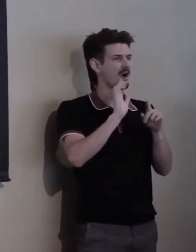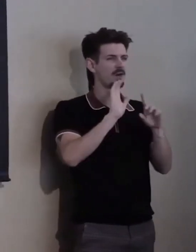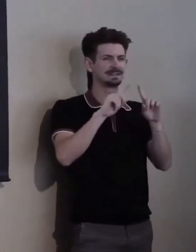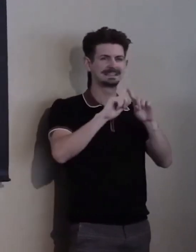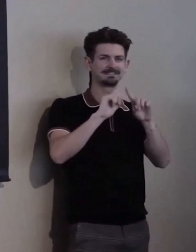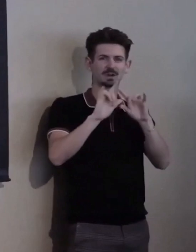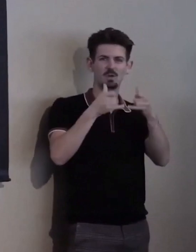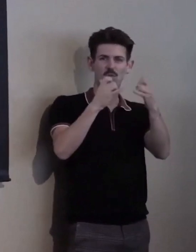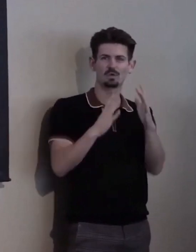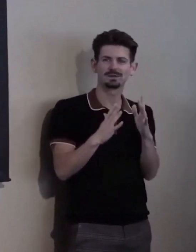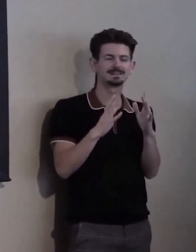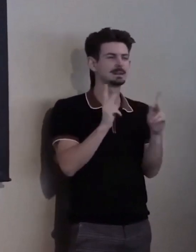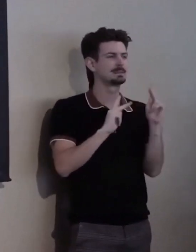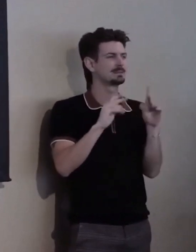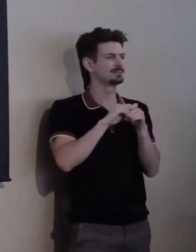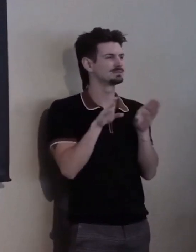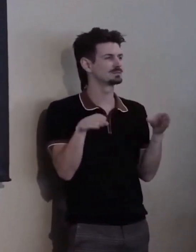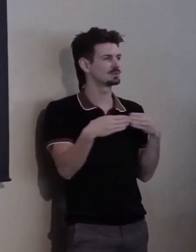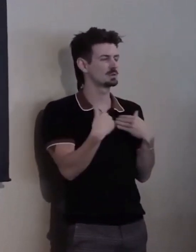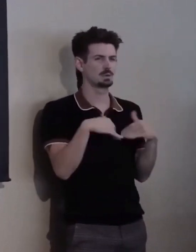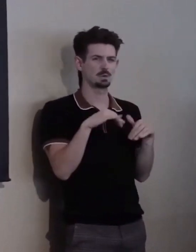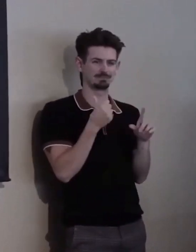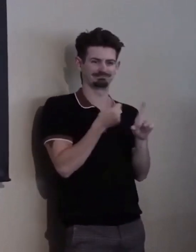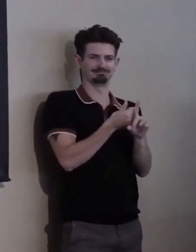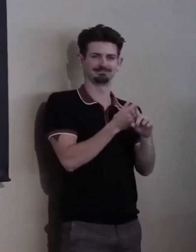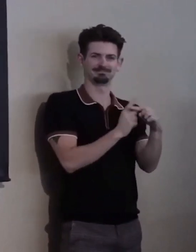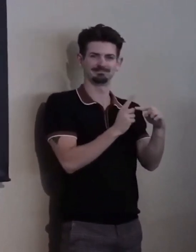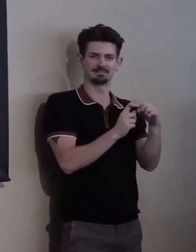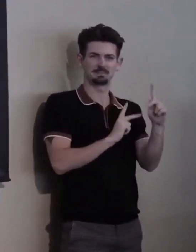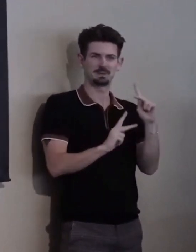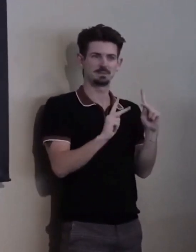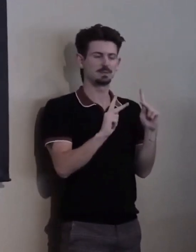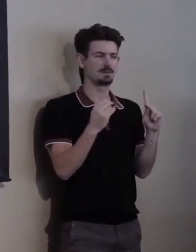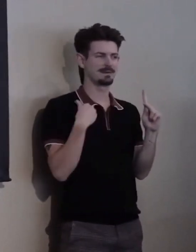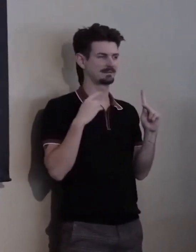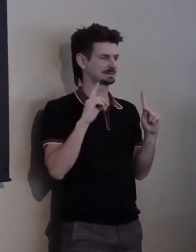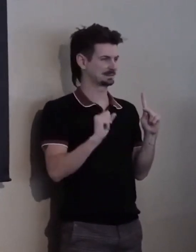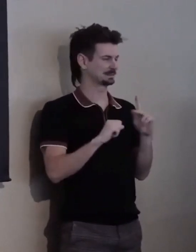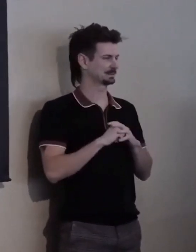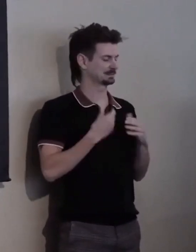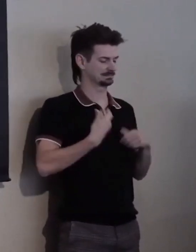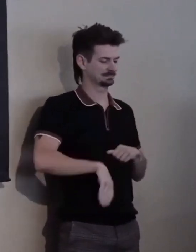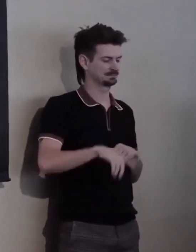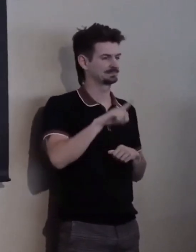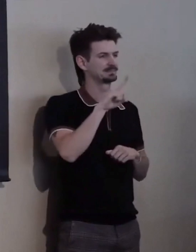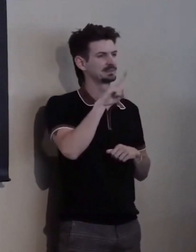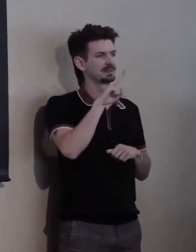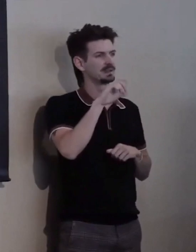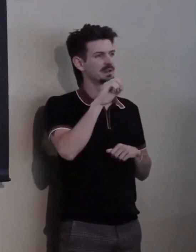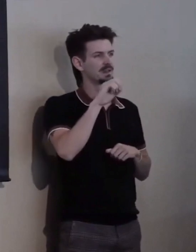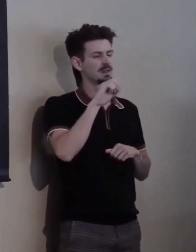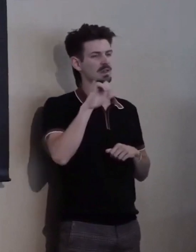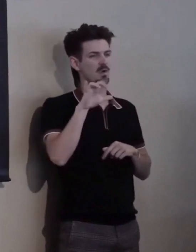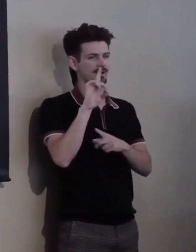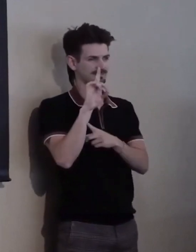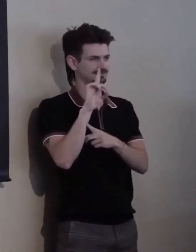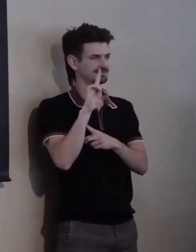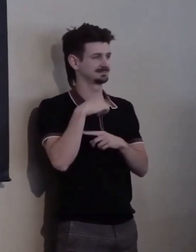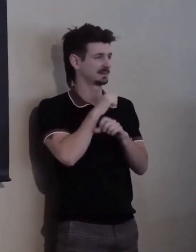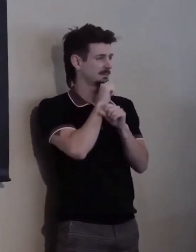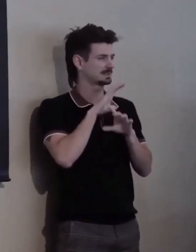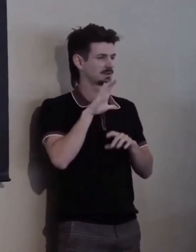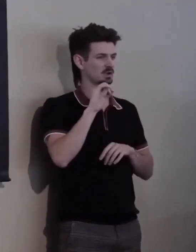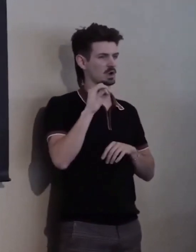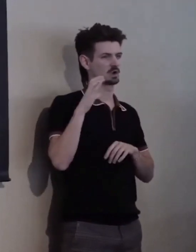Who makes such a difference to help people with disabilities.... Uhmm... My name is Lloyd, I am blessed to be the co-chair of the CCDC